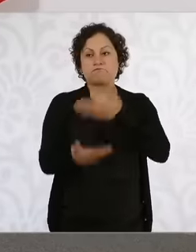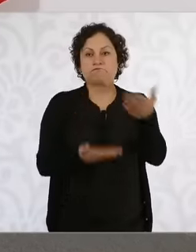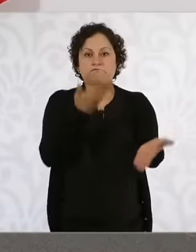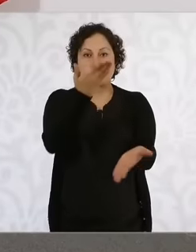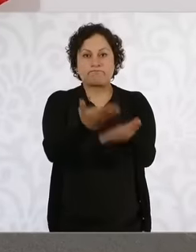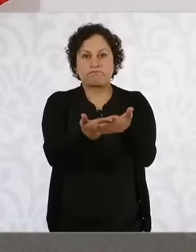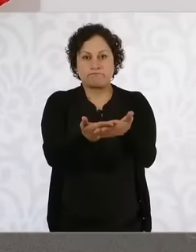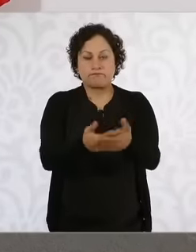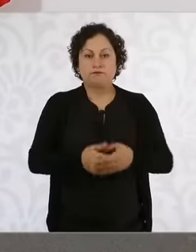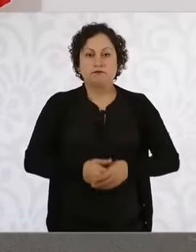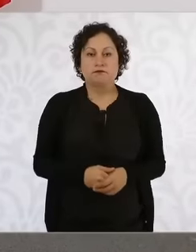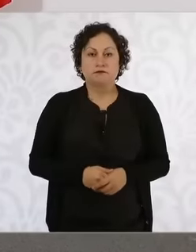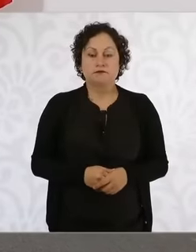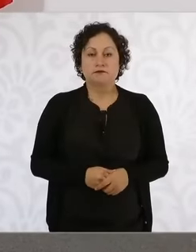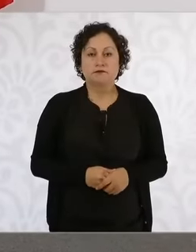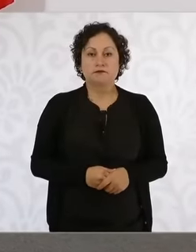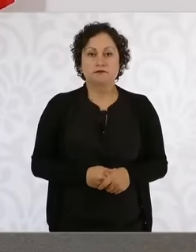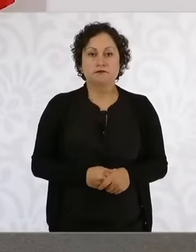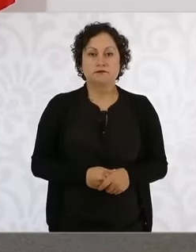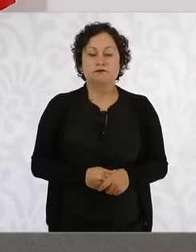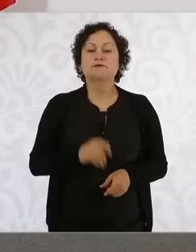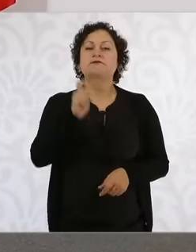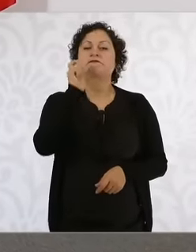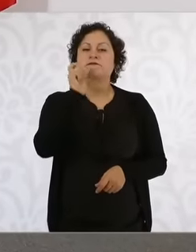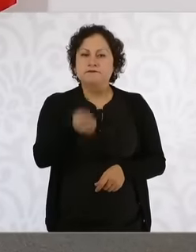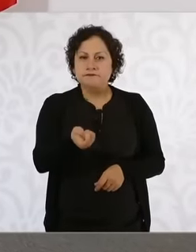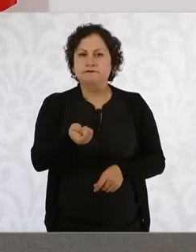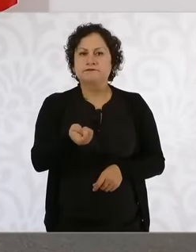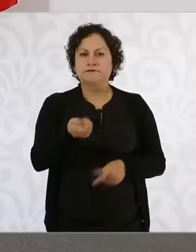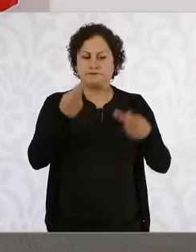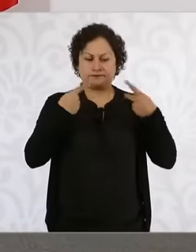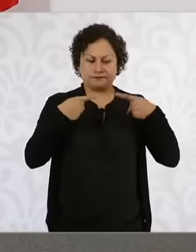Hey, public servant, public servant means serving the